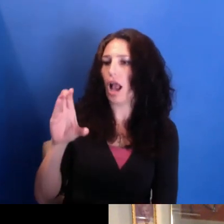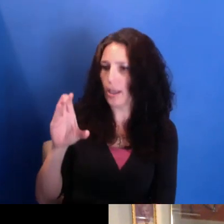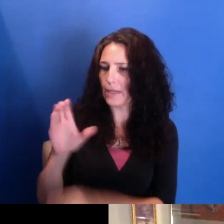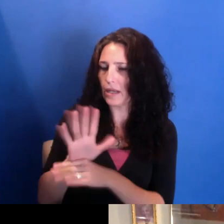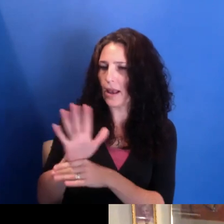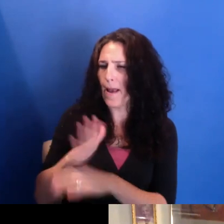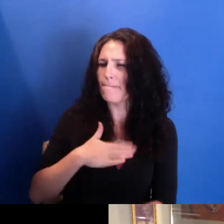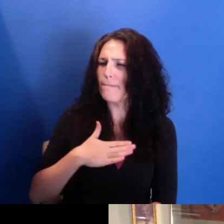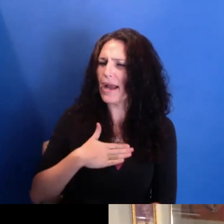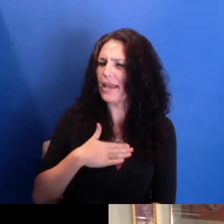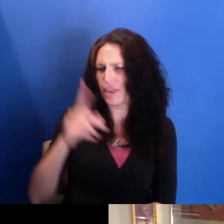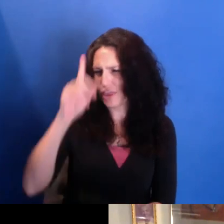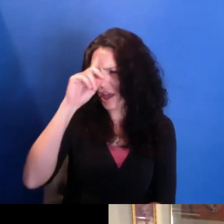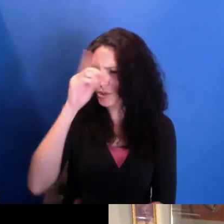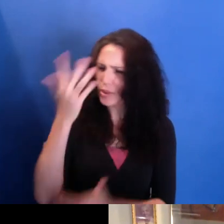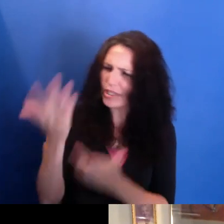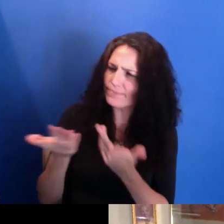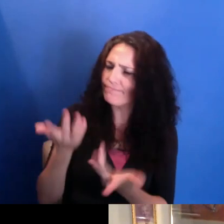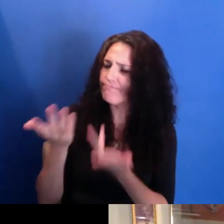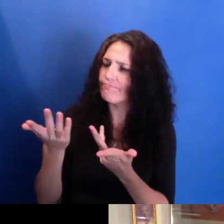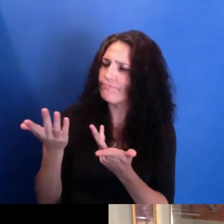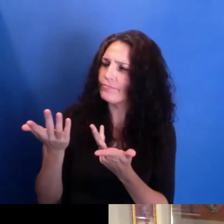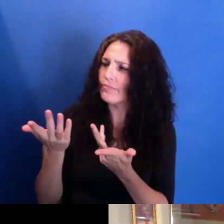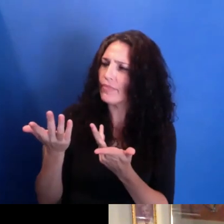were around kind of the differential